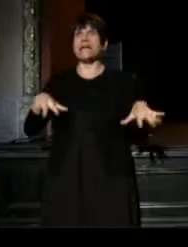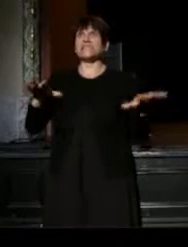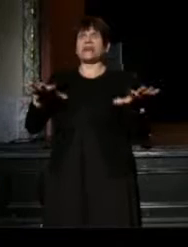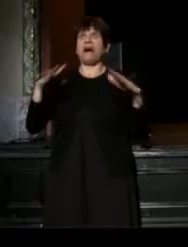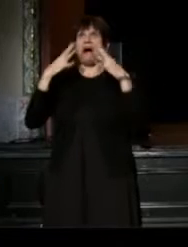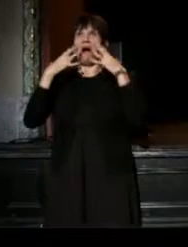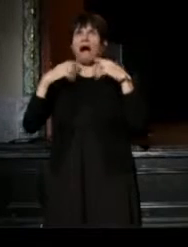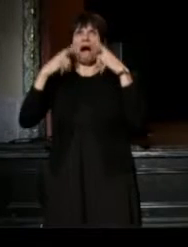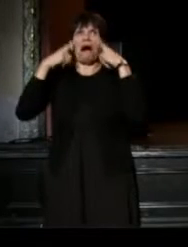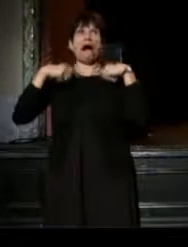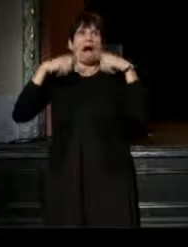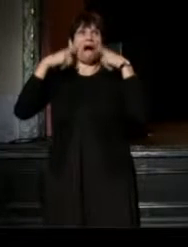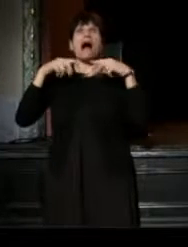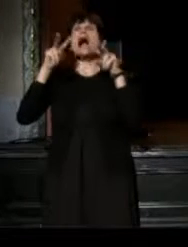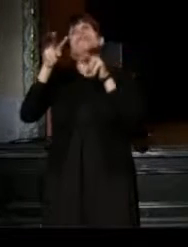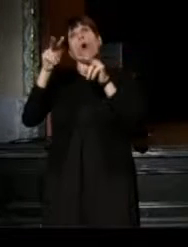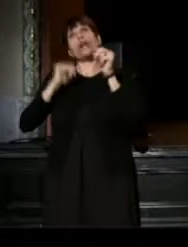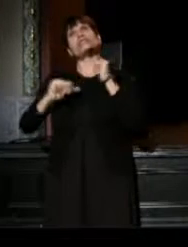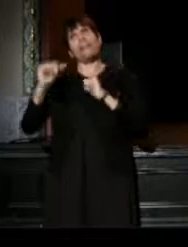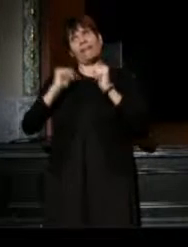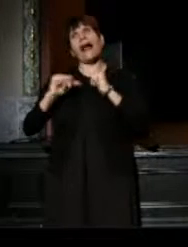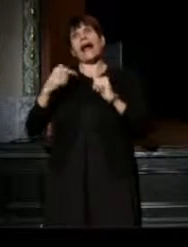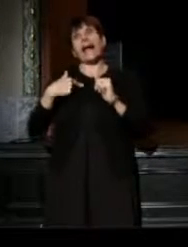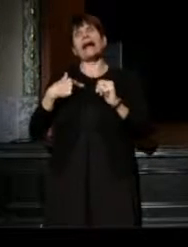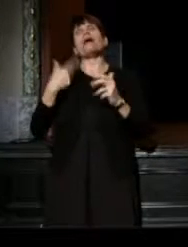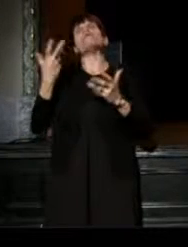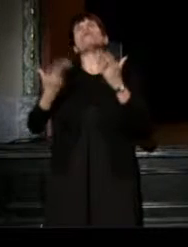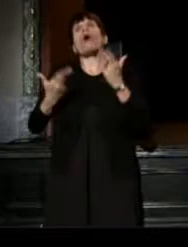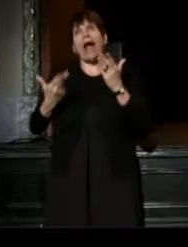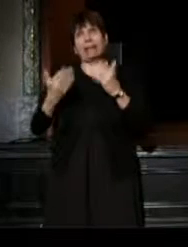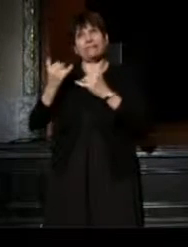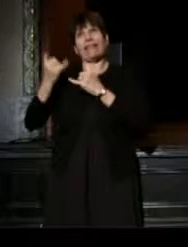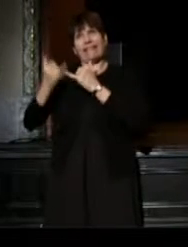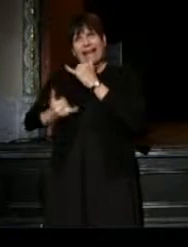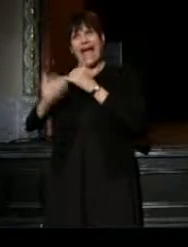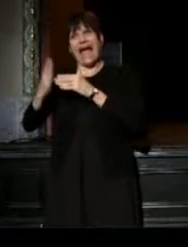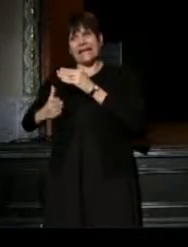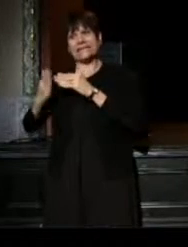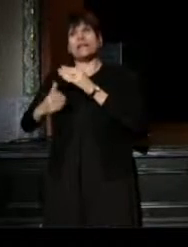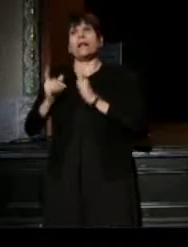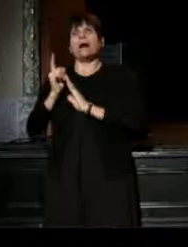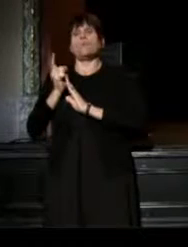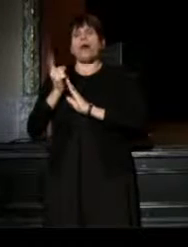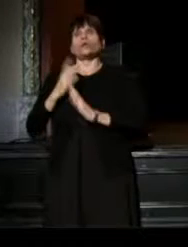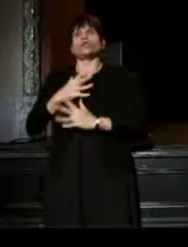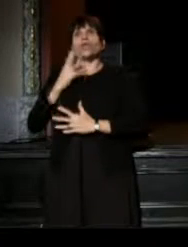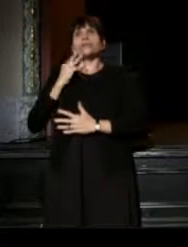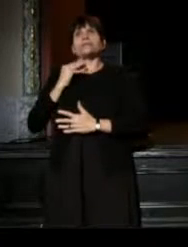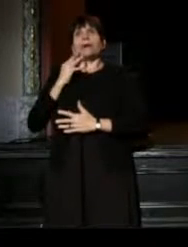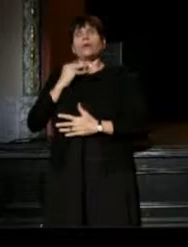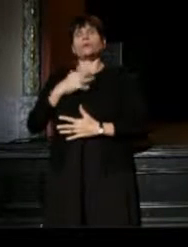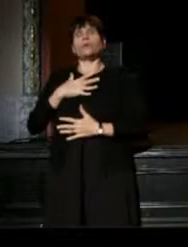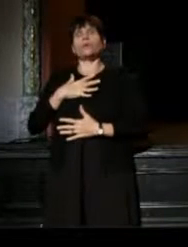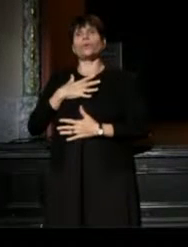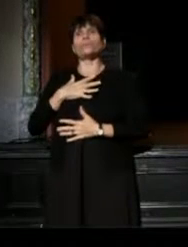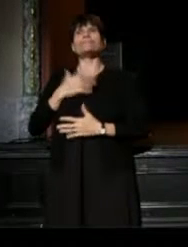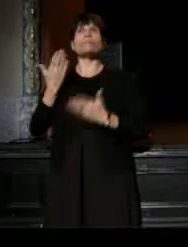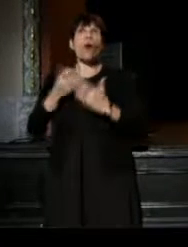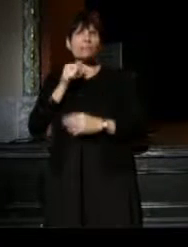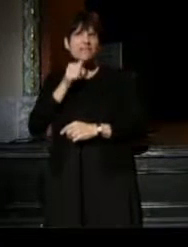I mean, I want you play, and perhaps, at the end, I will have an emotional experience, perhaps not,